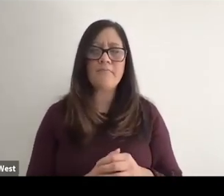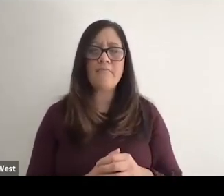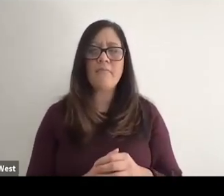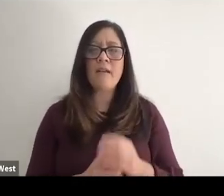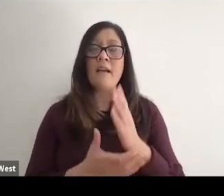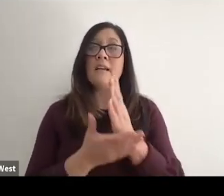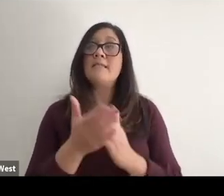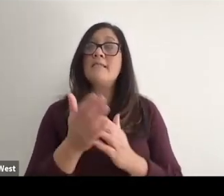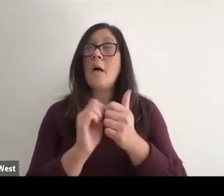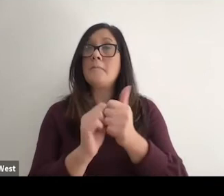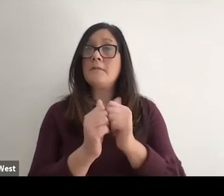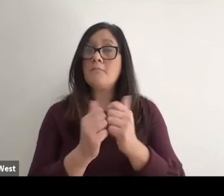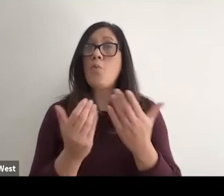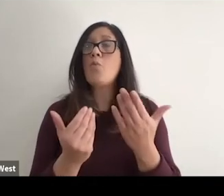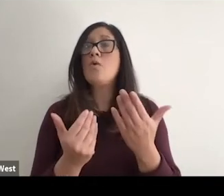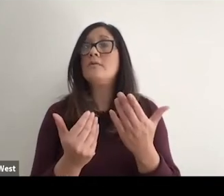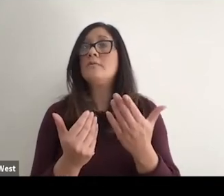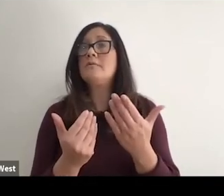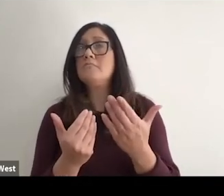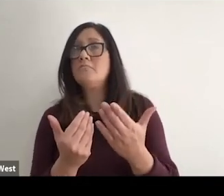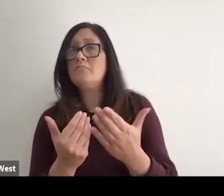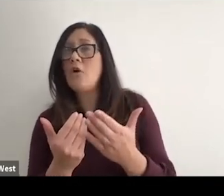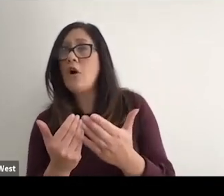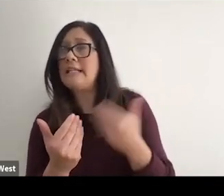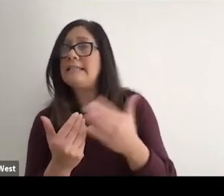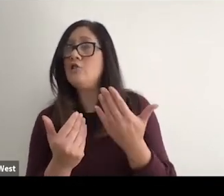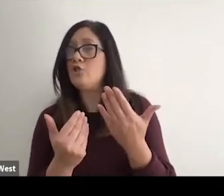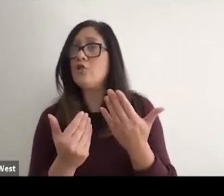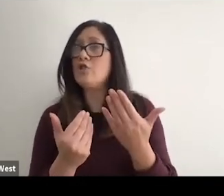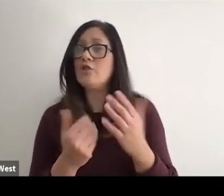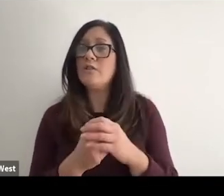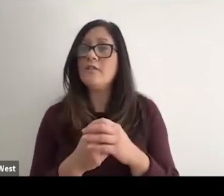or it would be easier to facilitate in certain sports. For example, individual sports like track